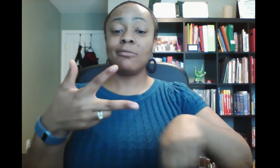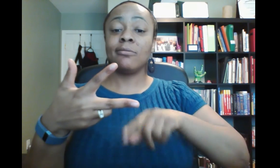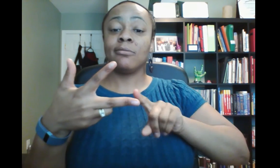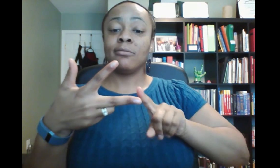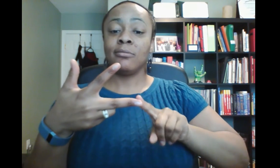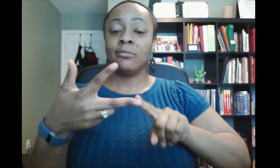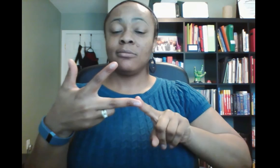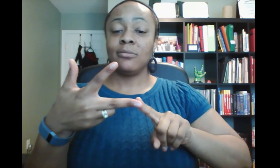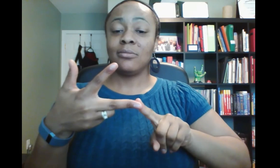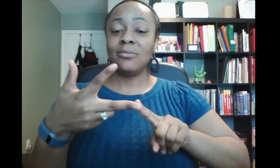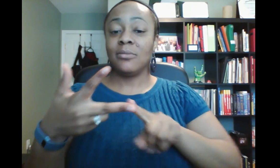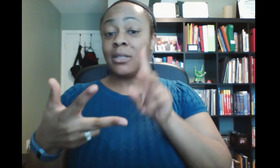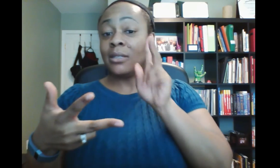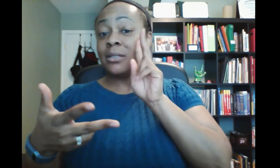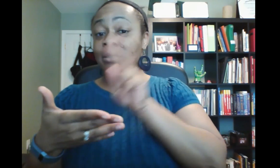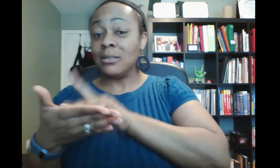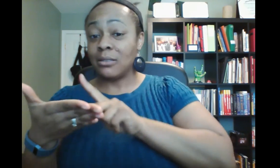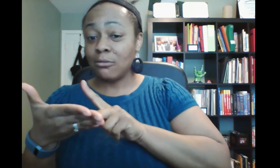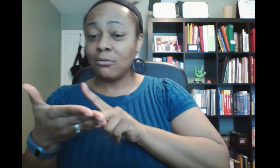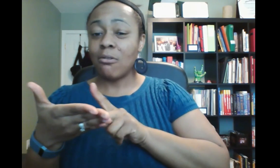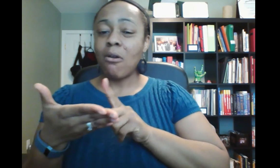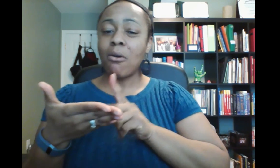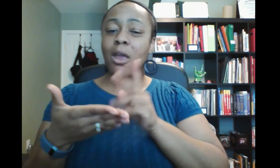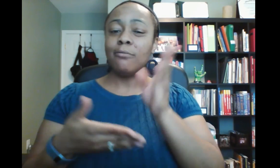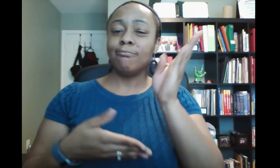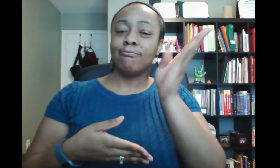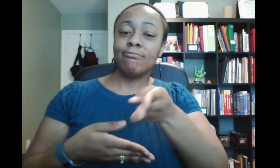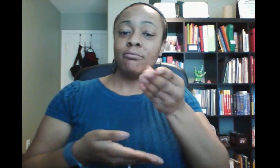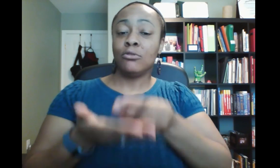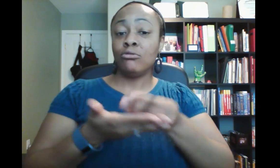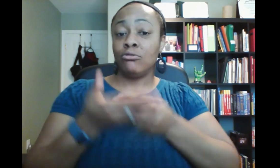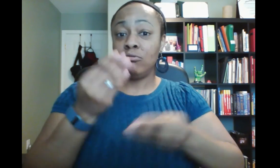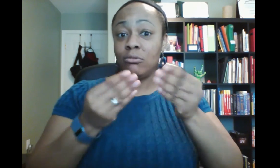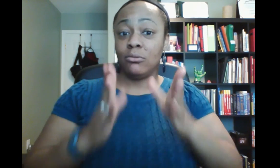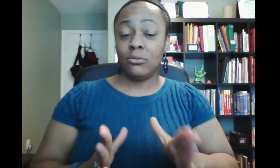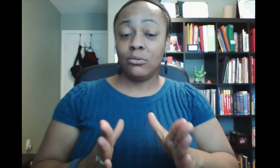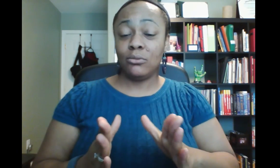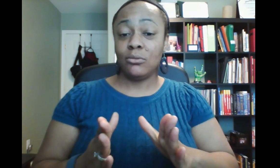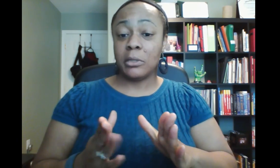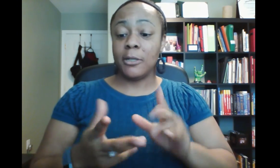and Secretary/Treasurer.